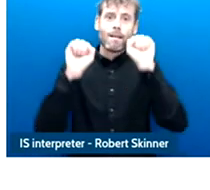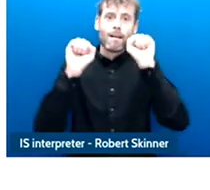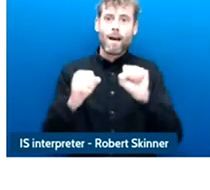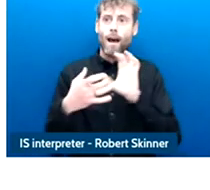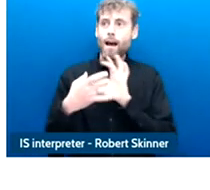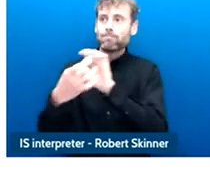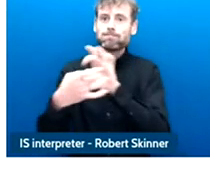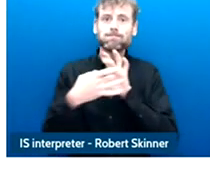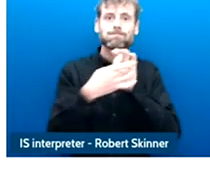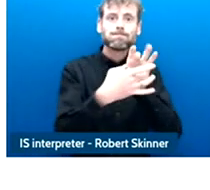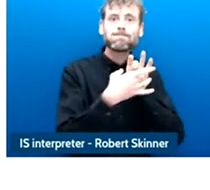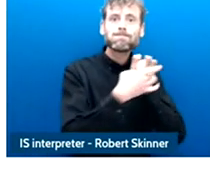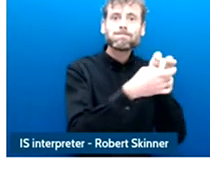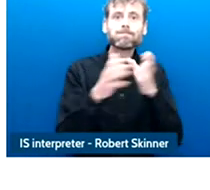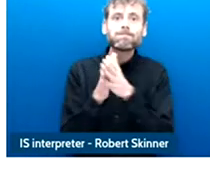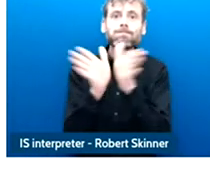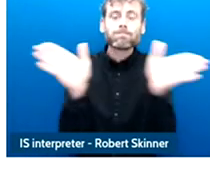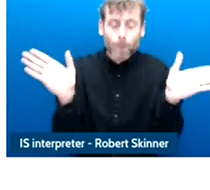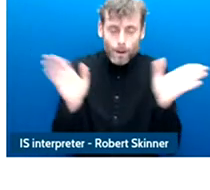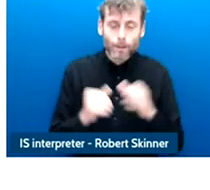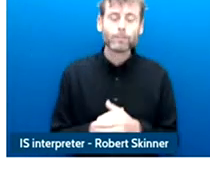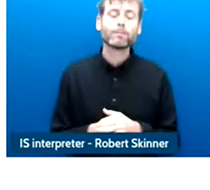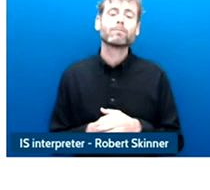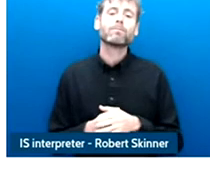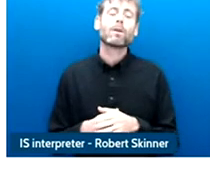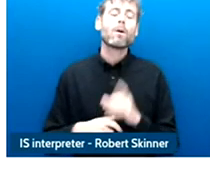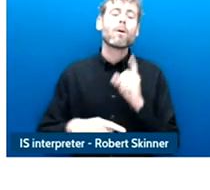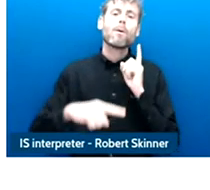their long-term goals.